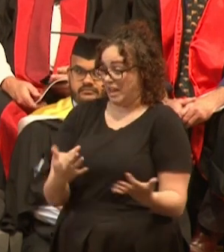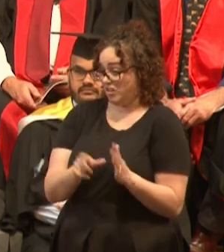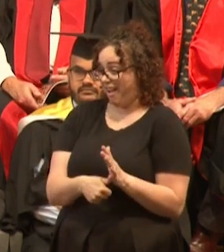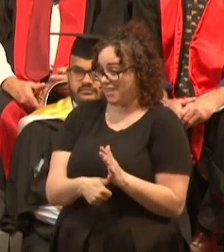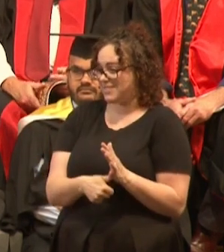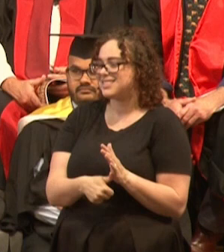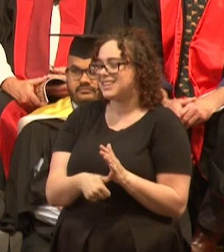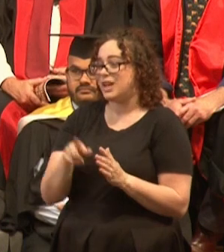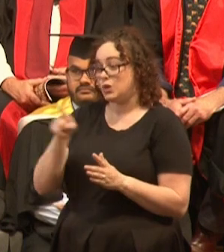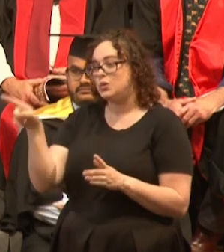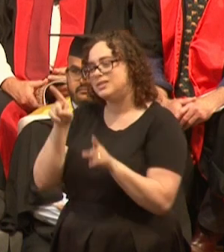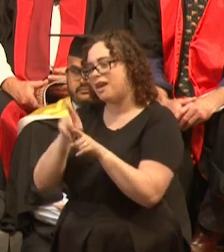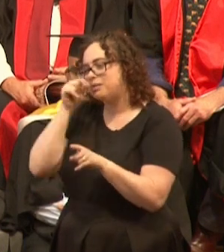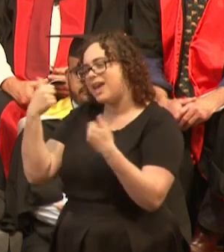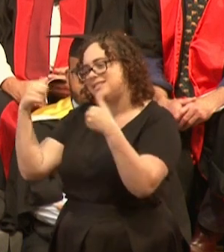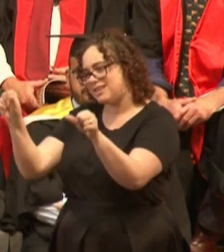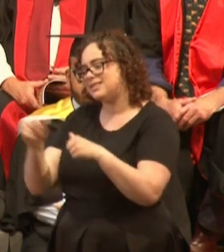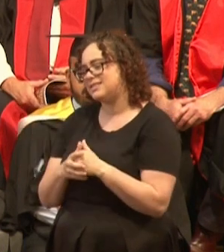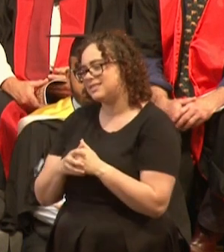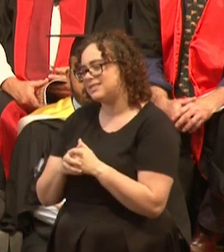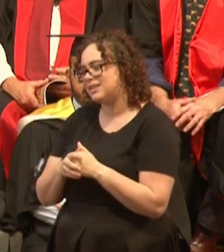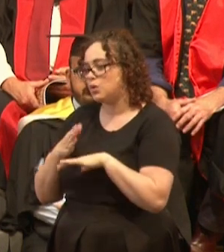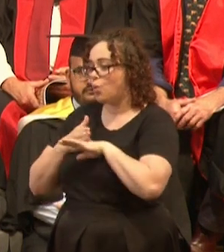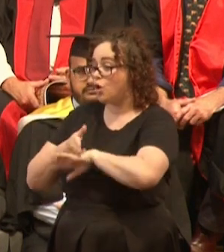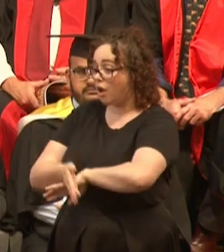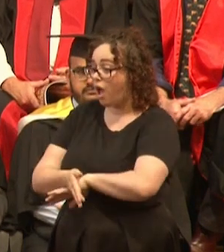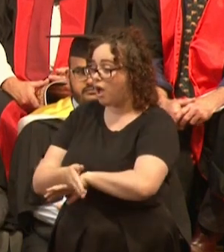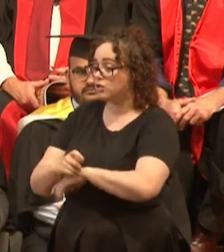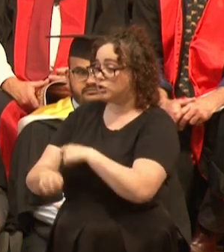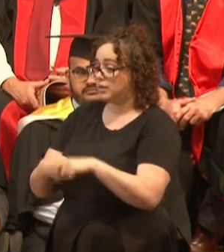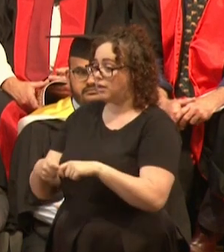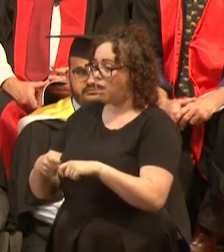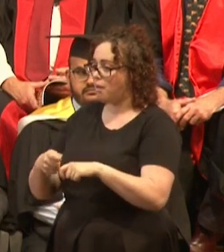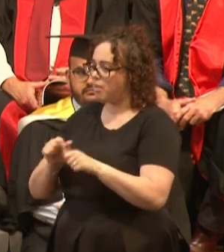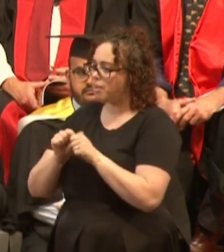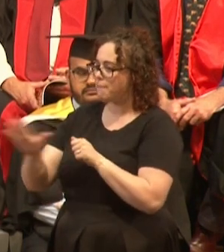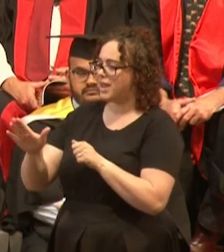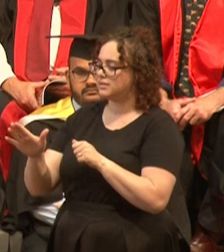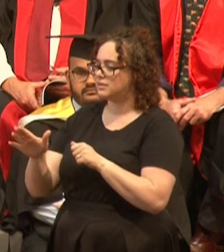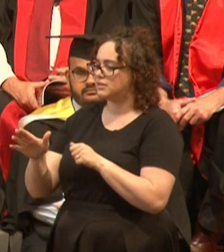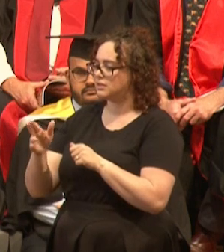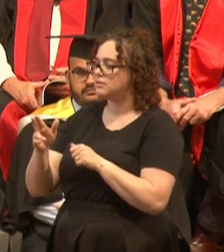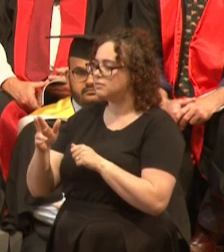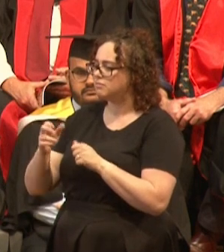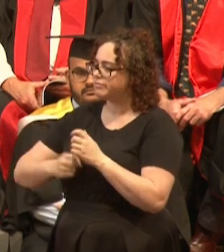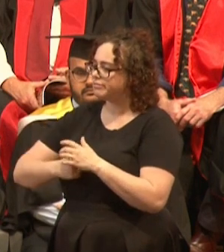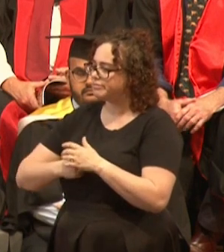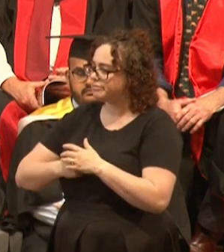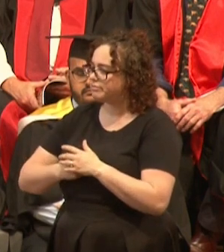then you too can. Work hard and strive to be the best versions of you. You'll hit personal barriers,